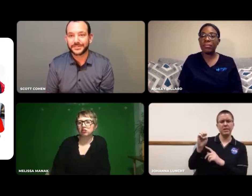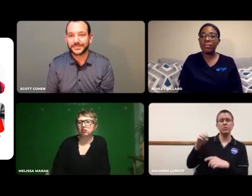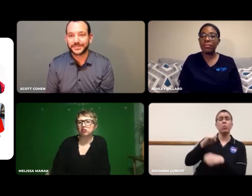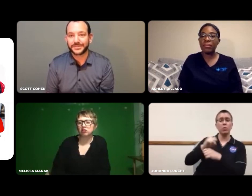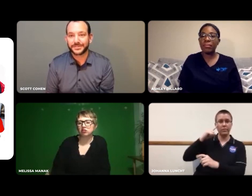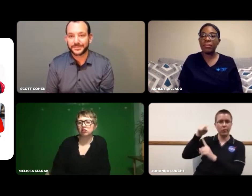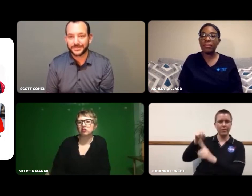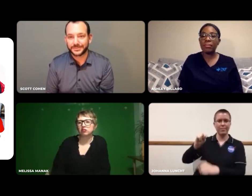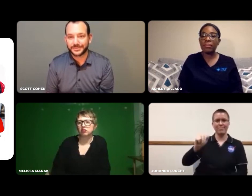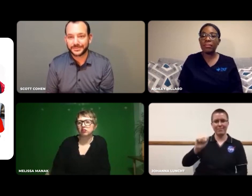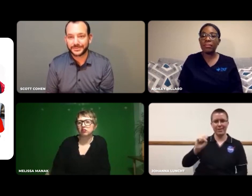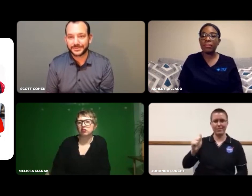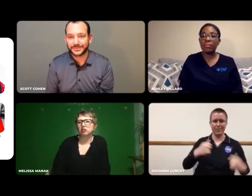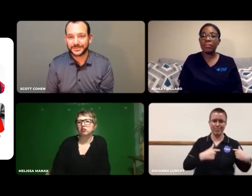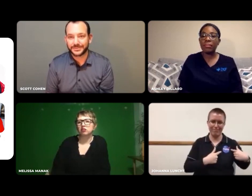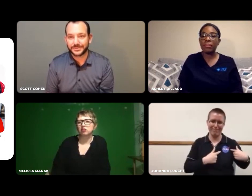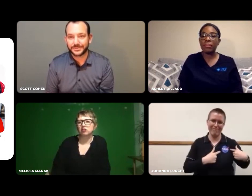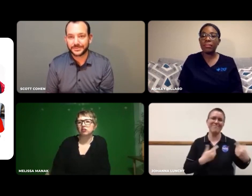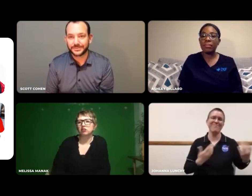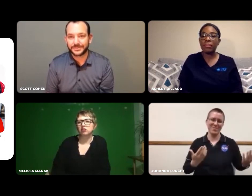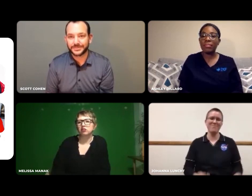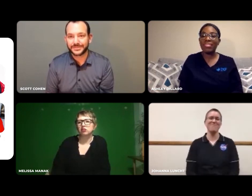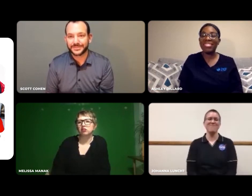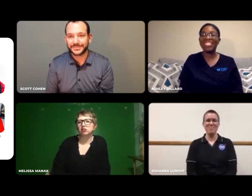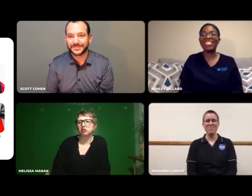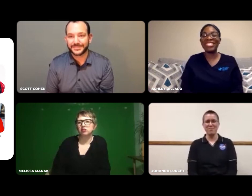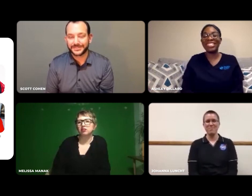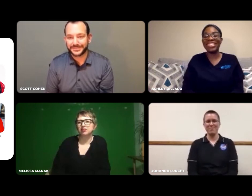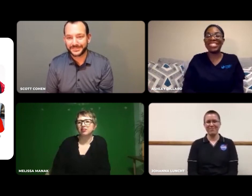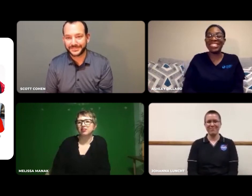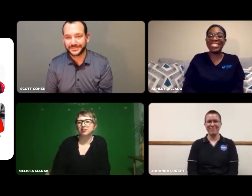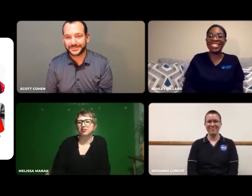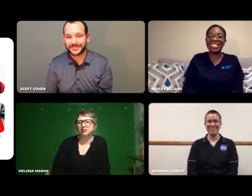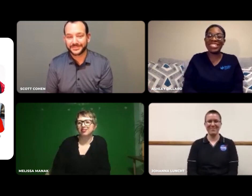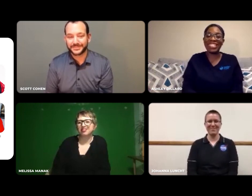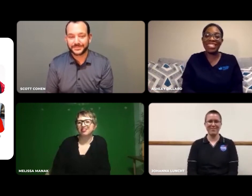As you can see here [points to shirt], it's NASA I work for.